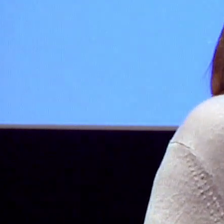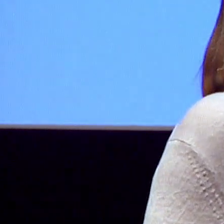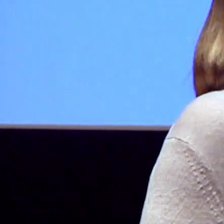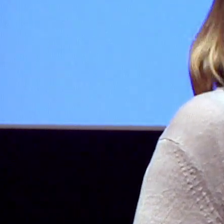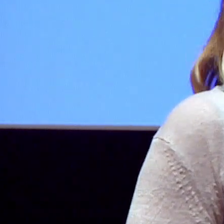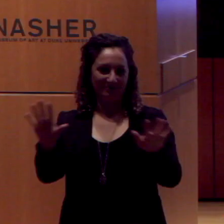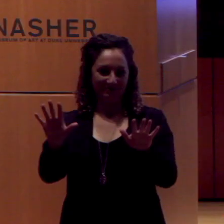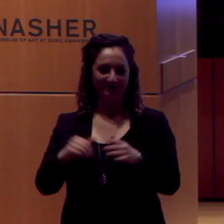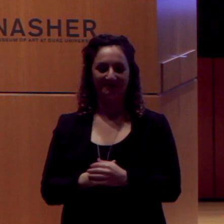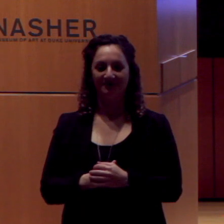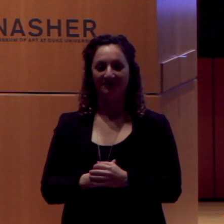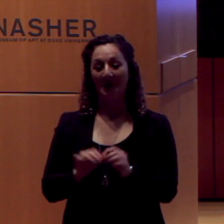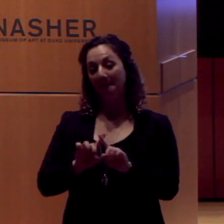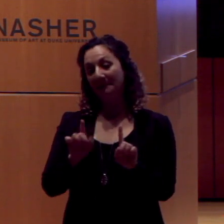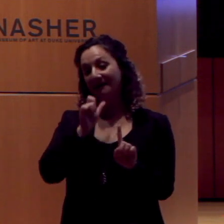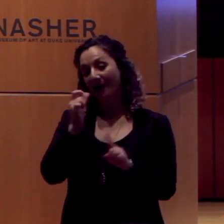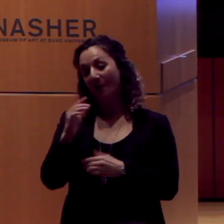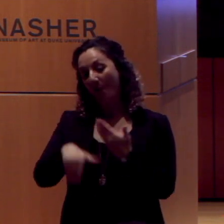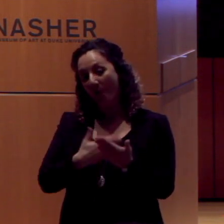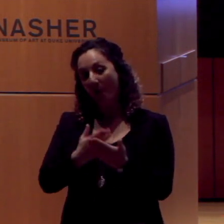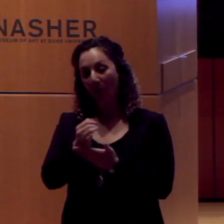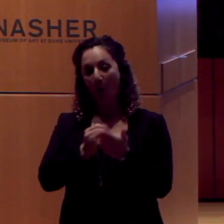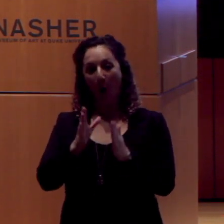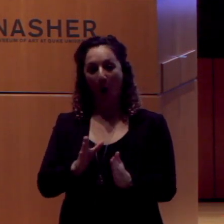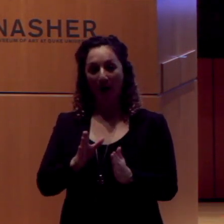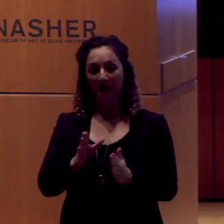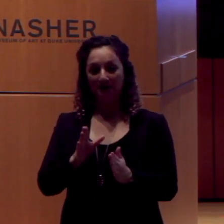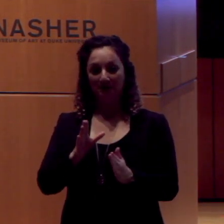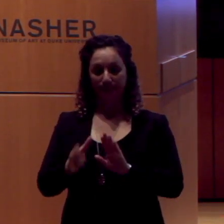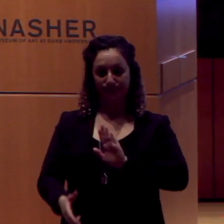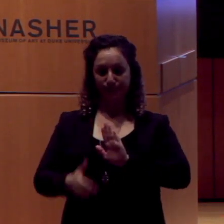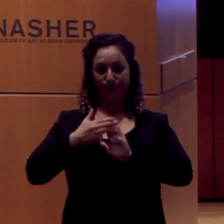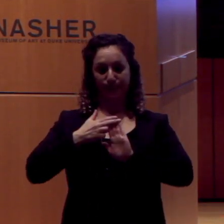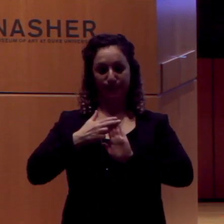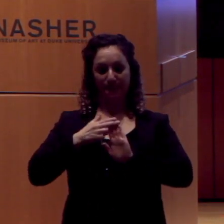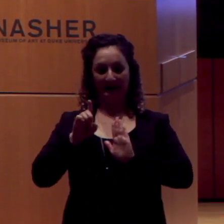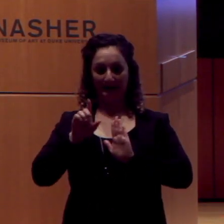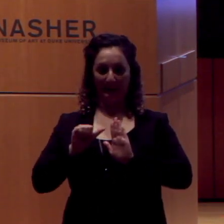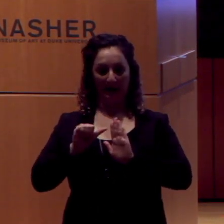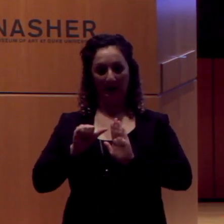But not all artists will identify as being part of the disability art and culture movement,